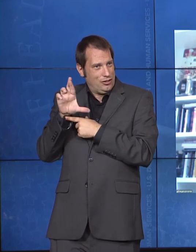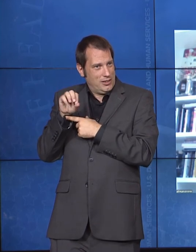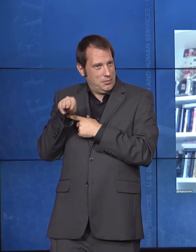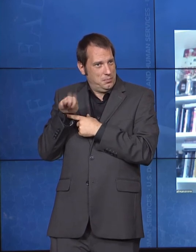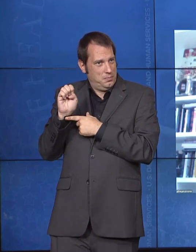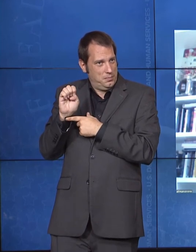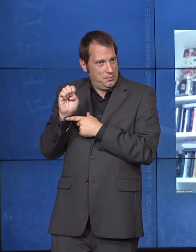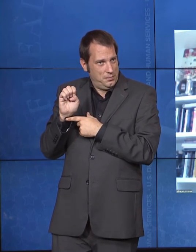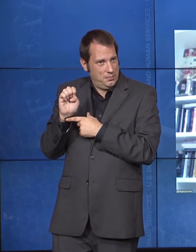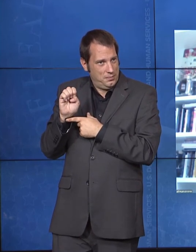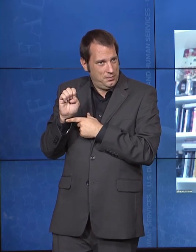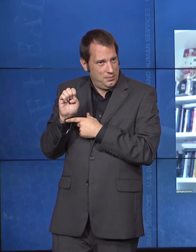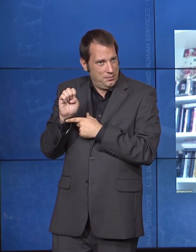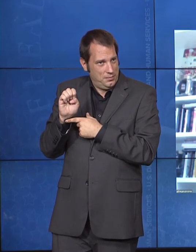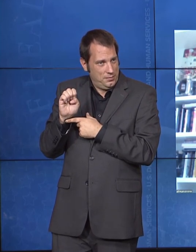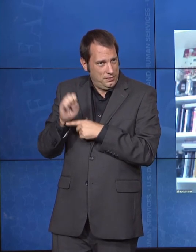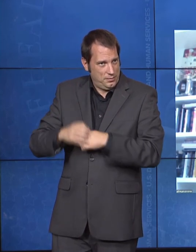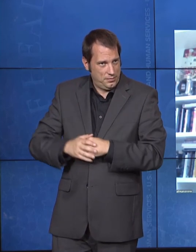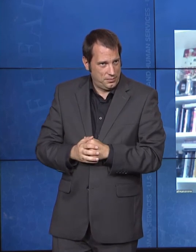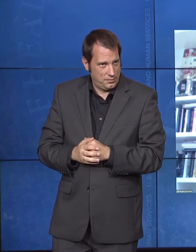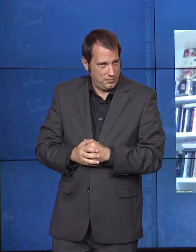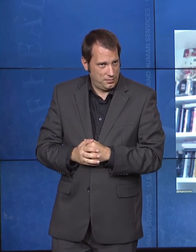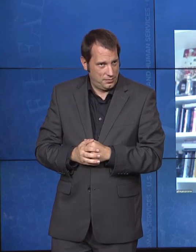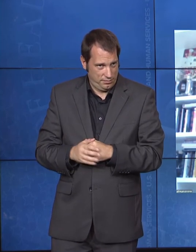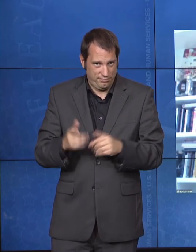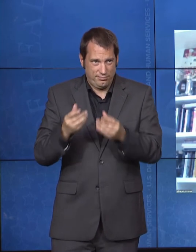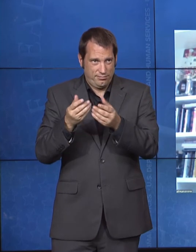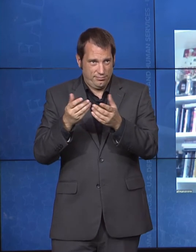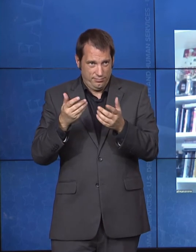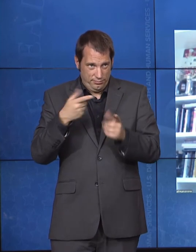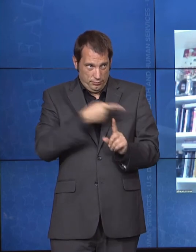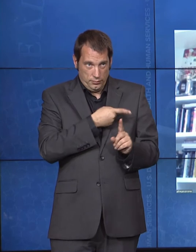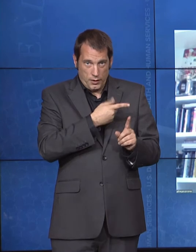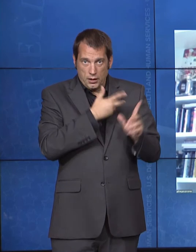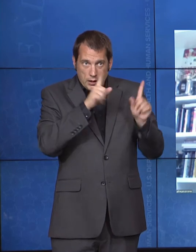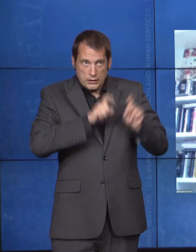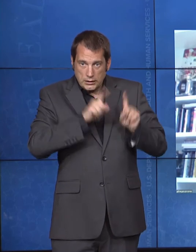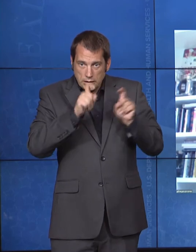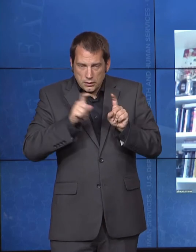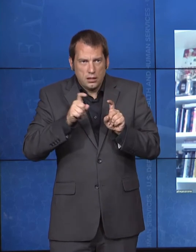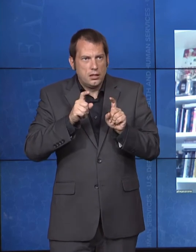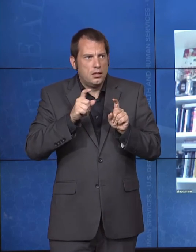because of widespread testing and abortion. Think of the message that says. I grew up